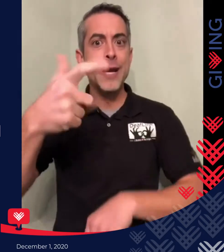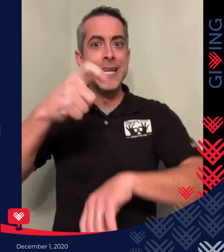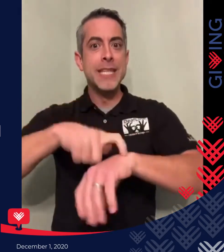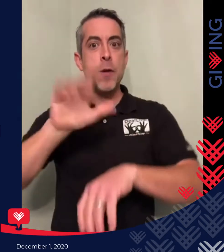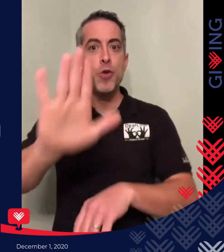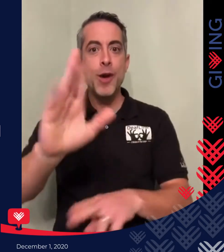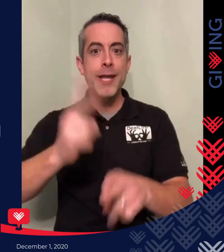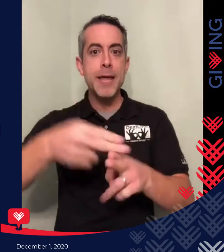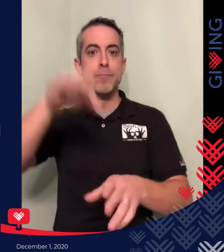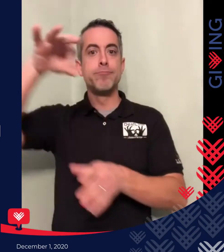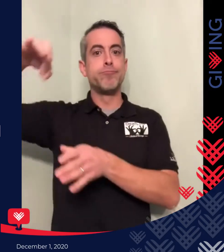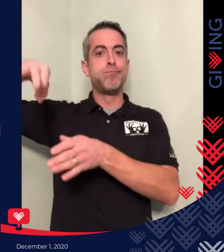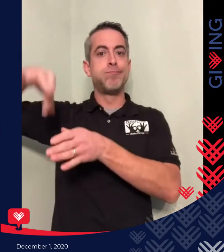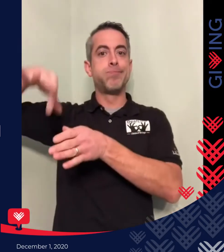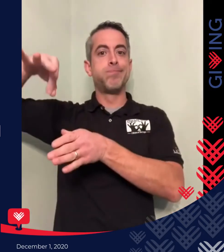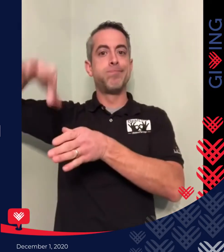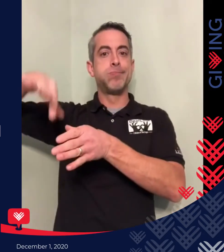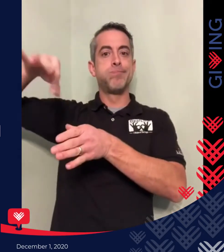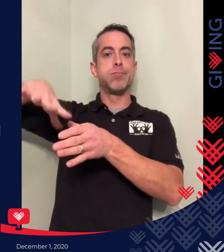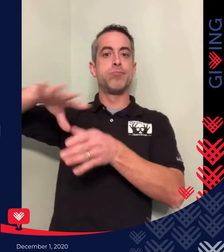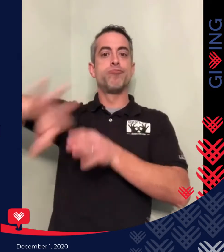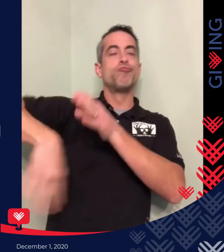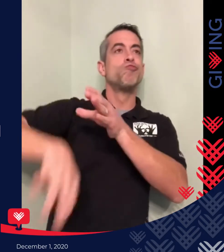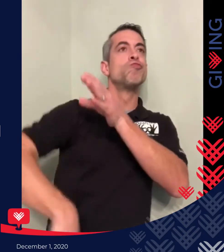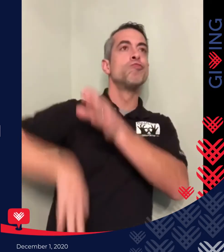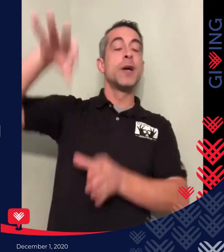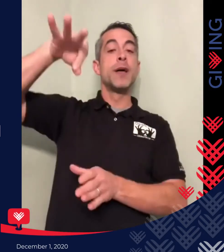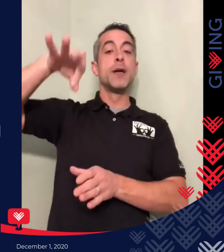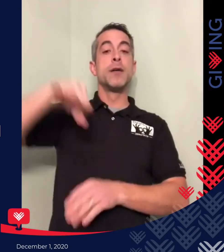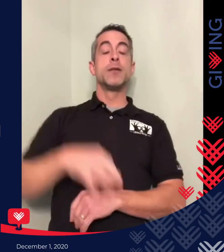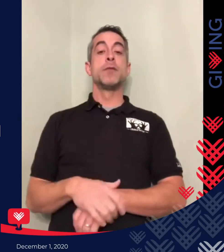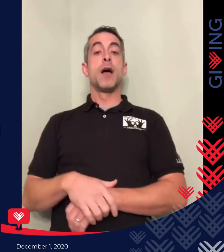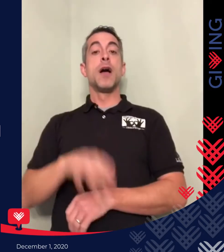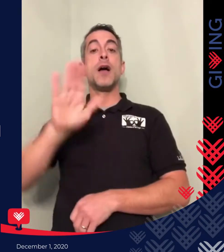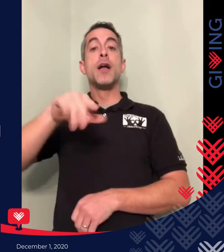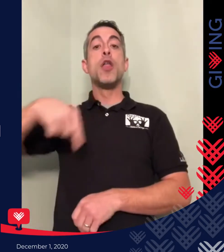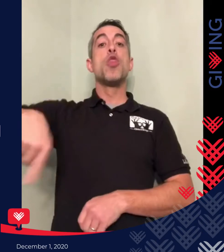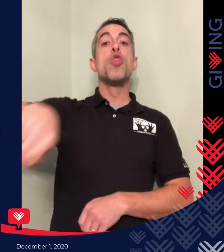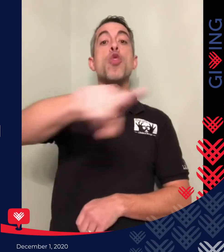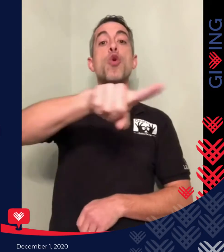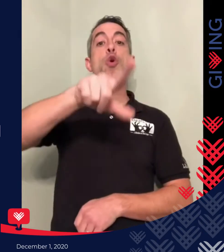opportunities. If you give me $75 that'll be three chances for me to draw your name out of a hat.